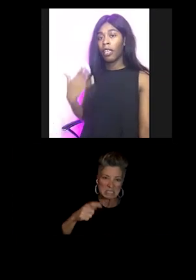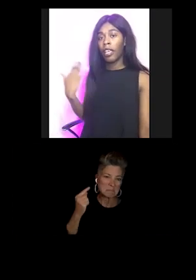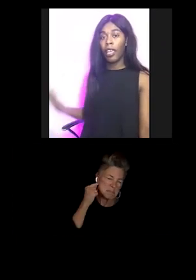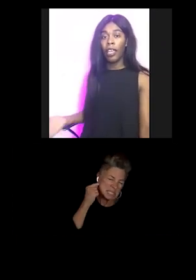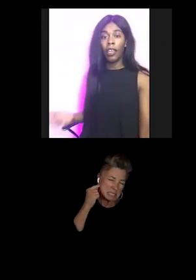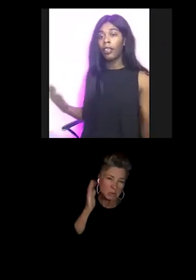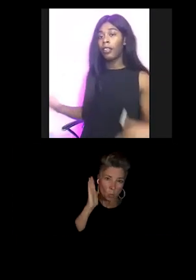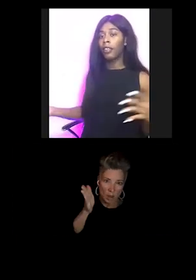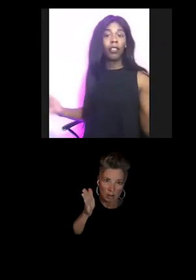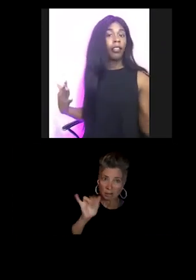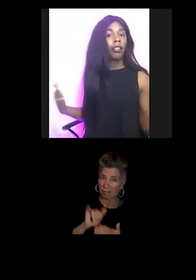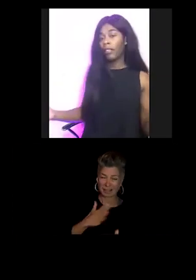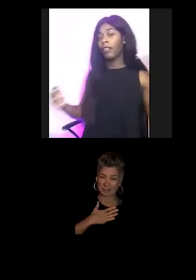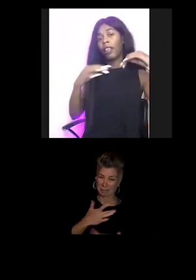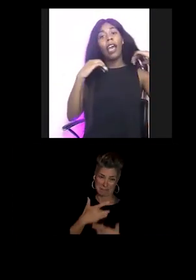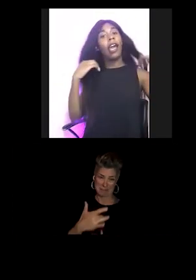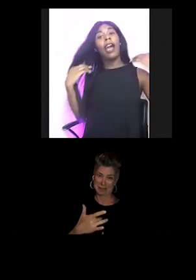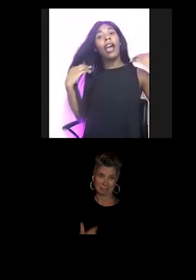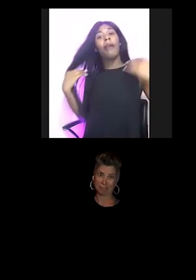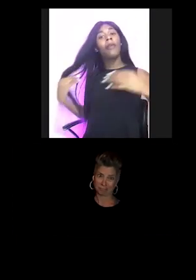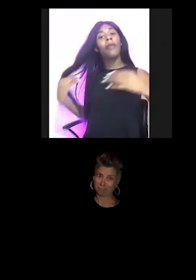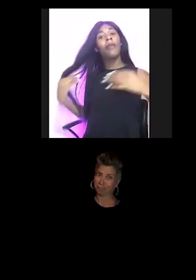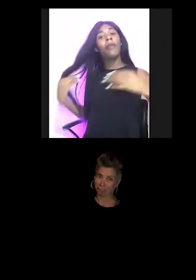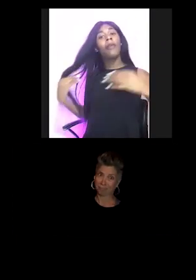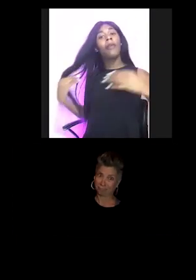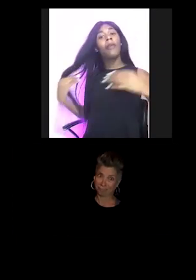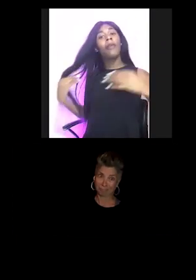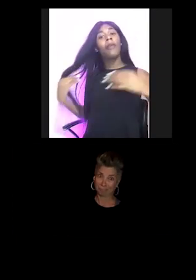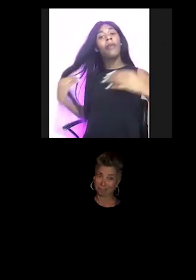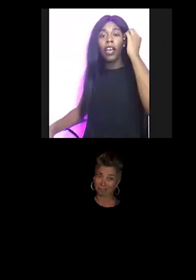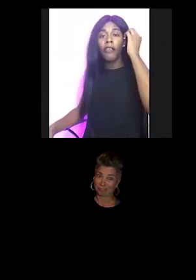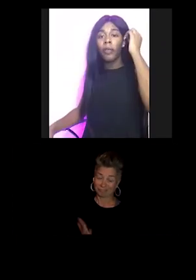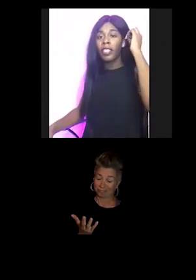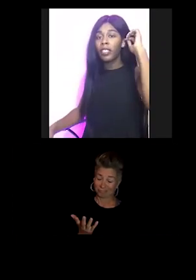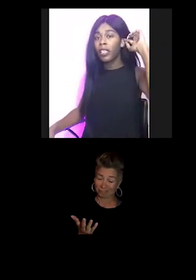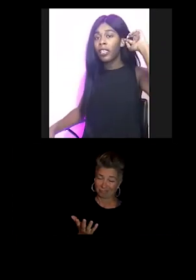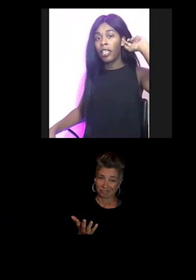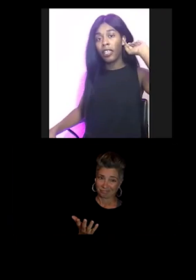and I'm not ready to like, you know, die of a bee sting yet.